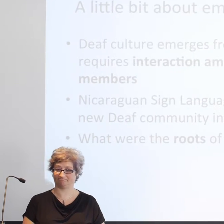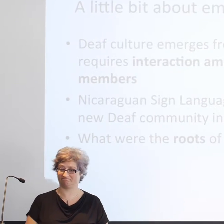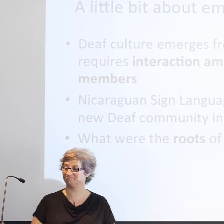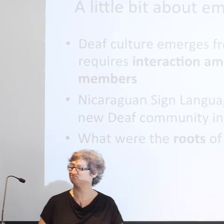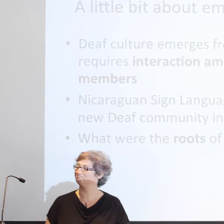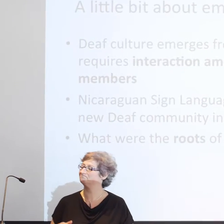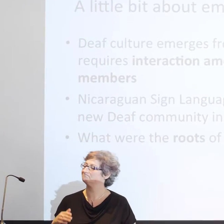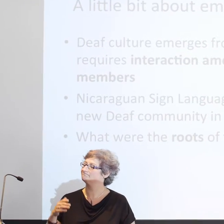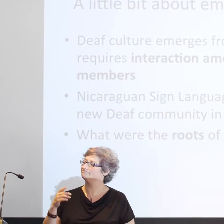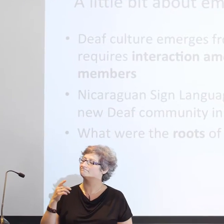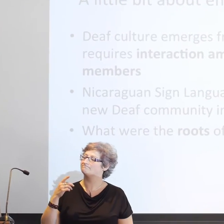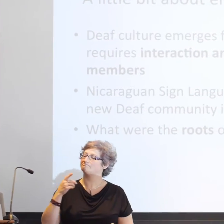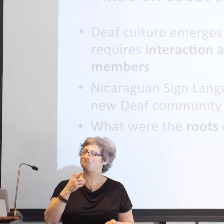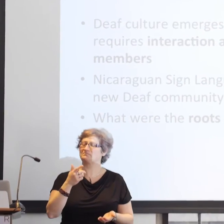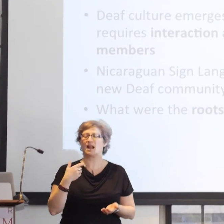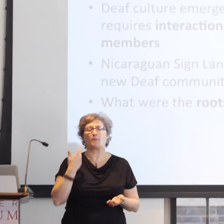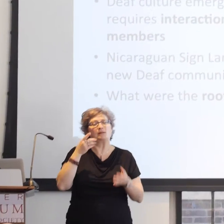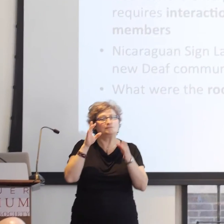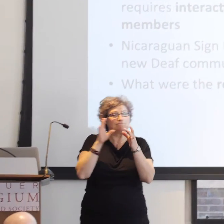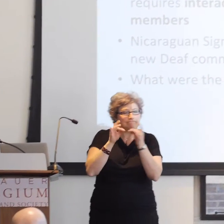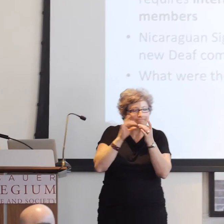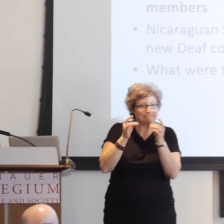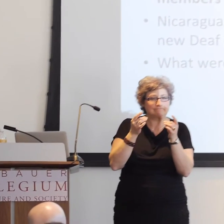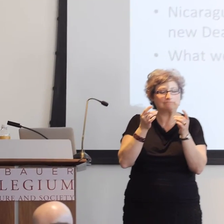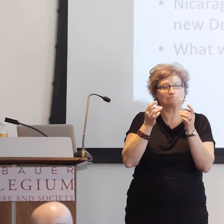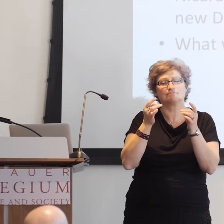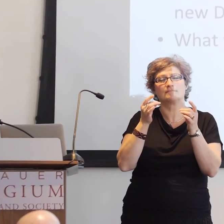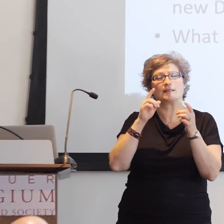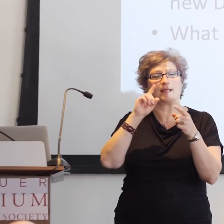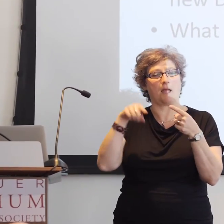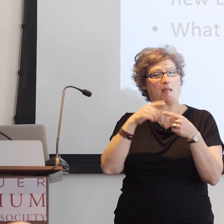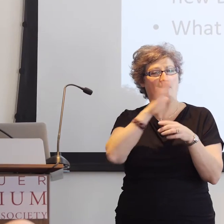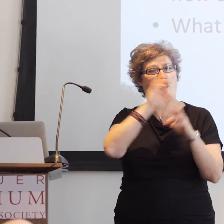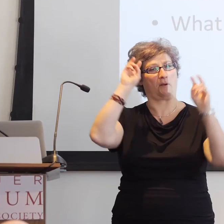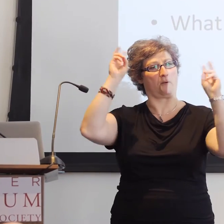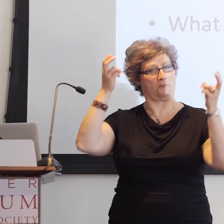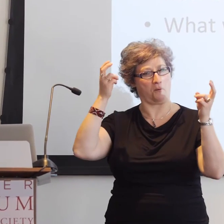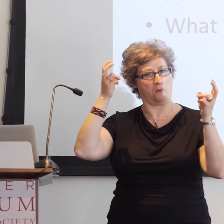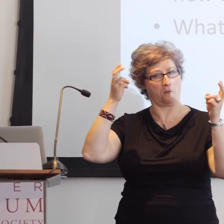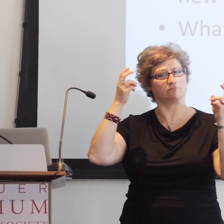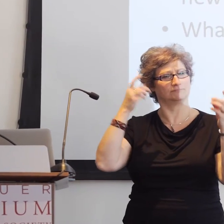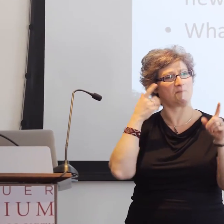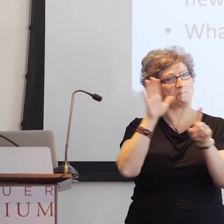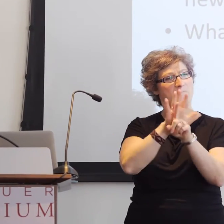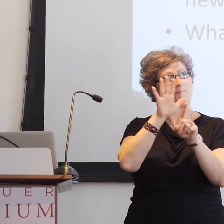So now I want to turn back to the question of this panel. How does sign language identity develop?